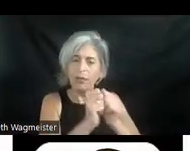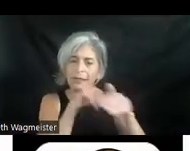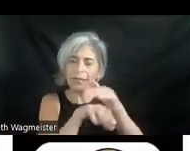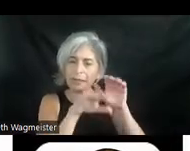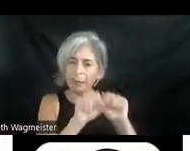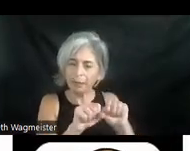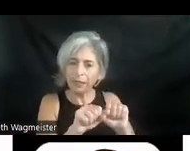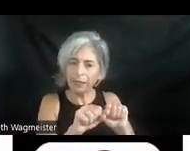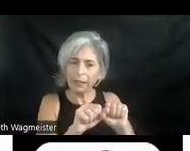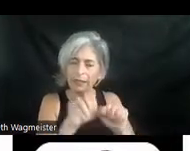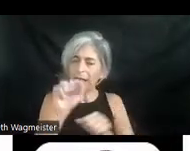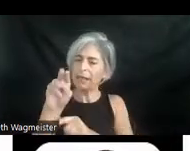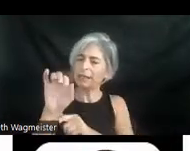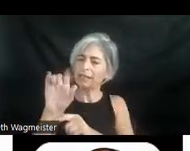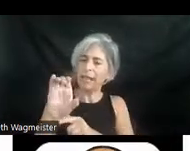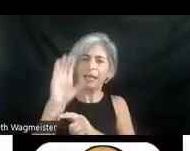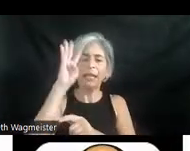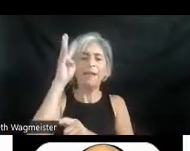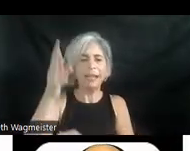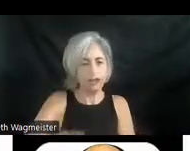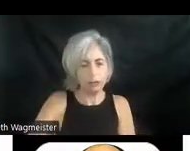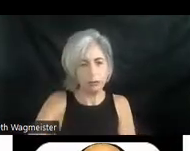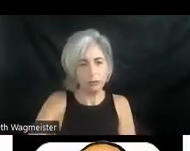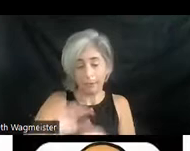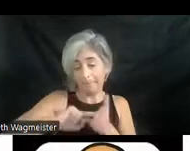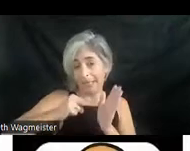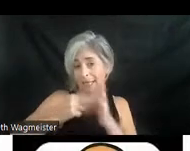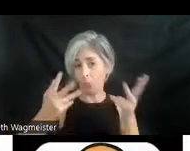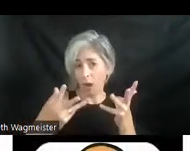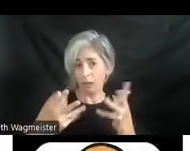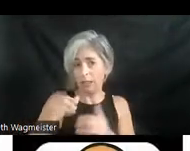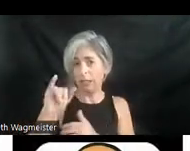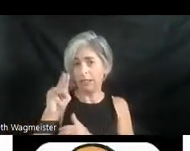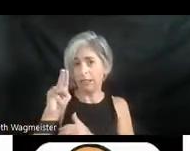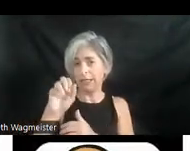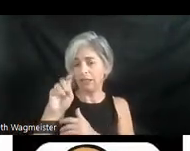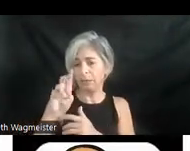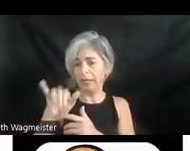as an aesthetic innovation. In other words, interdisciplinary work with sound elements